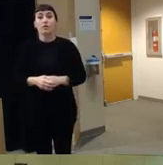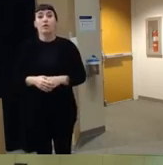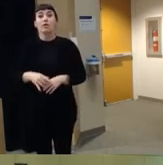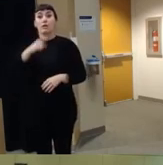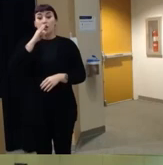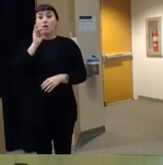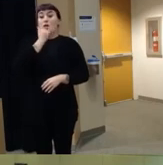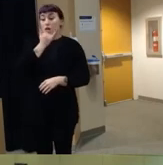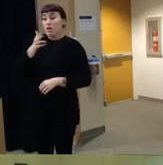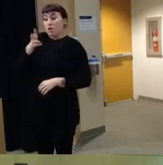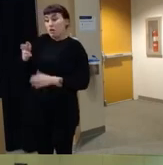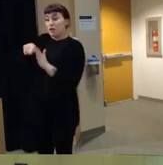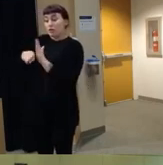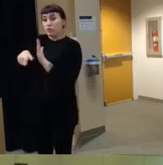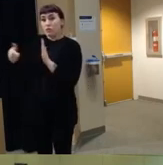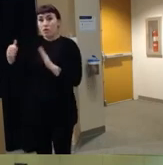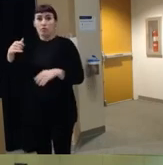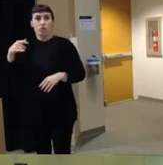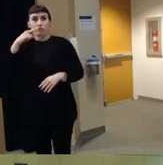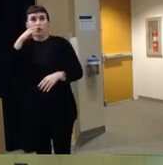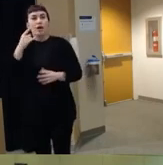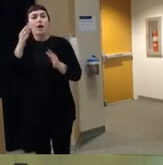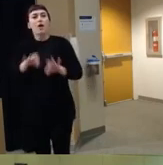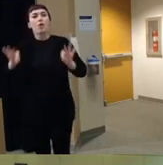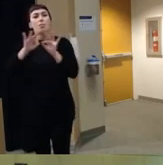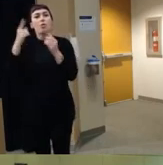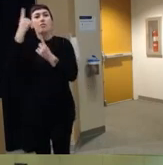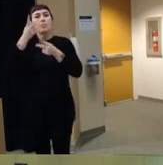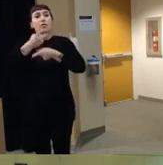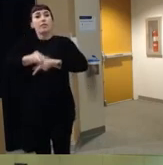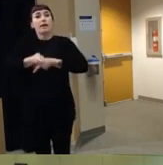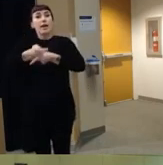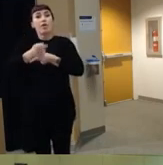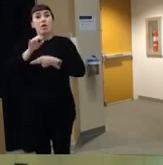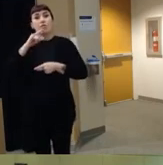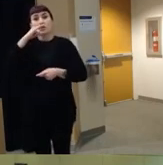child so I think it's really important for us to think about the care of the child and the family